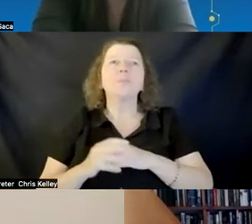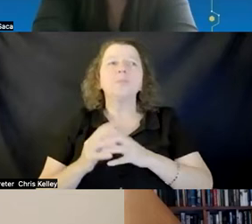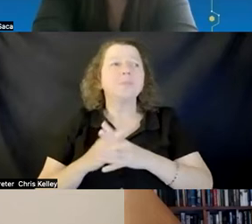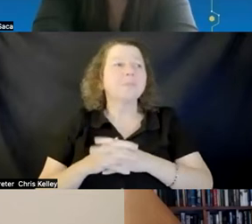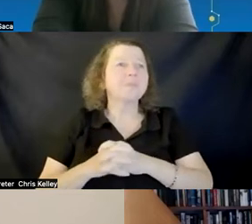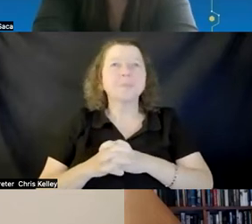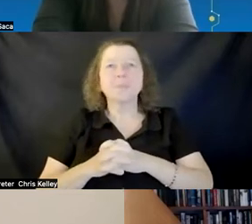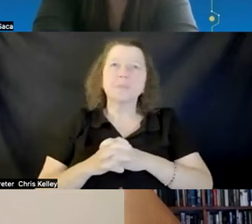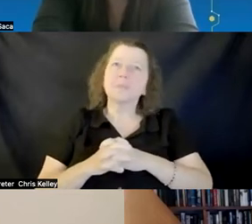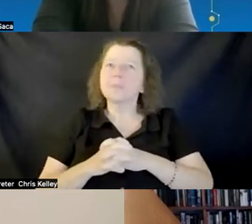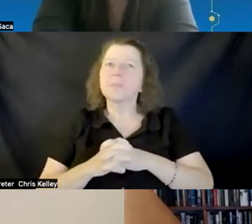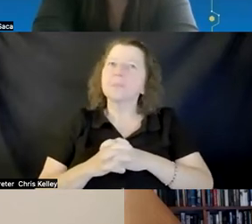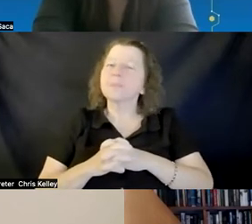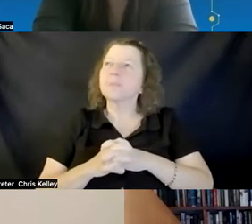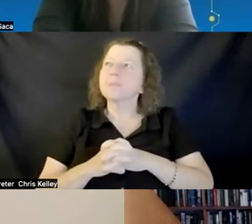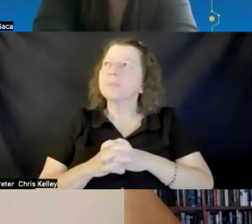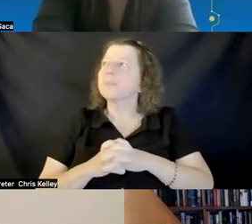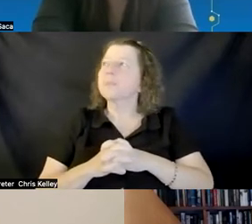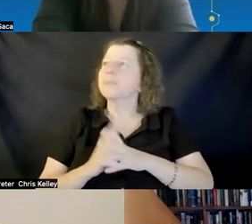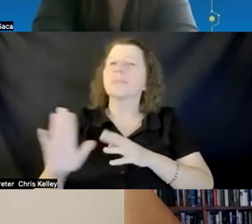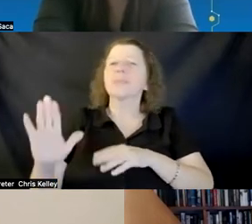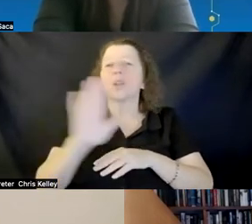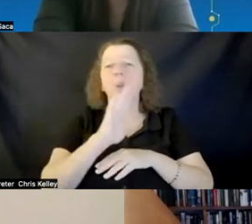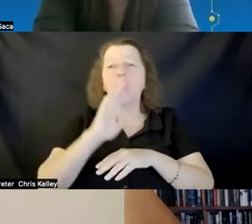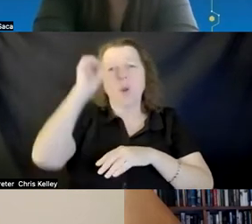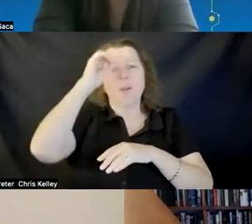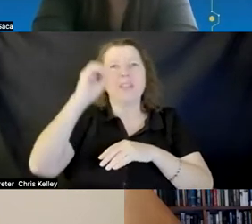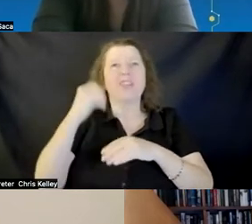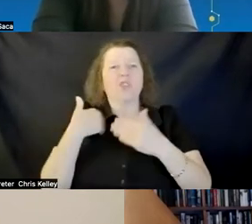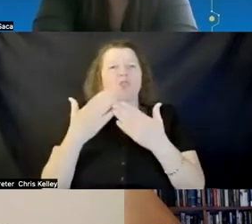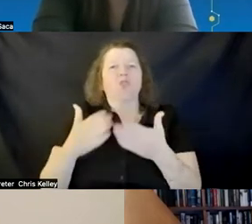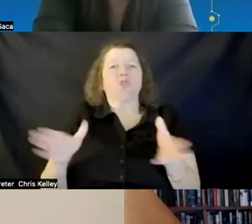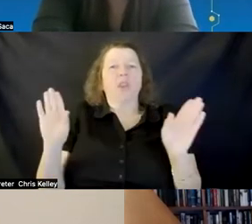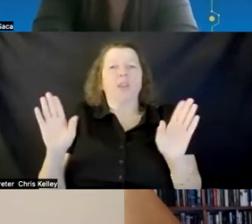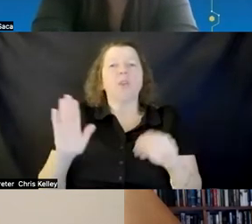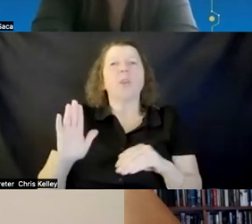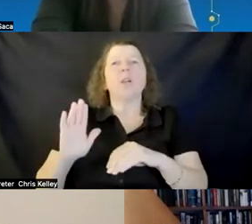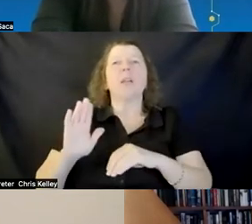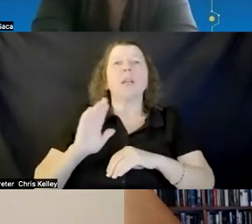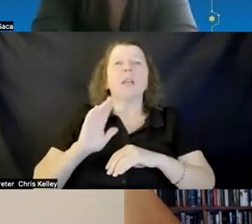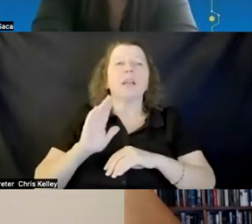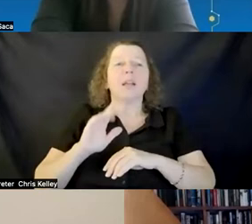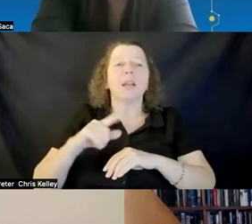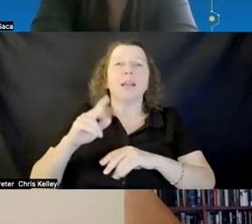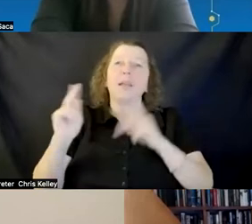you know just in general the user experience when you're offering sort of different